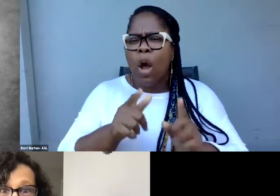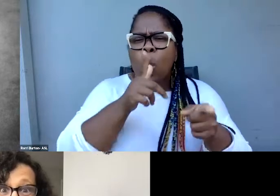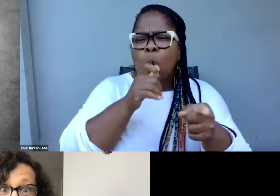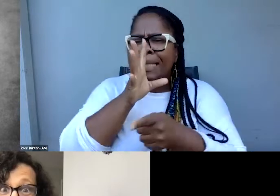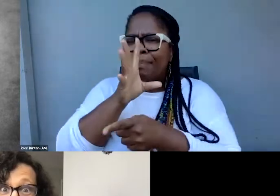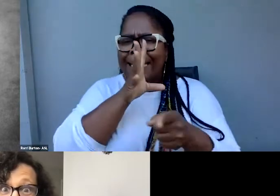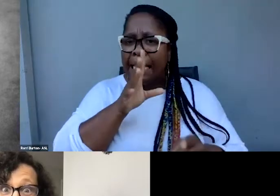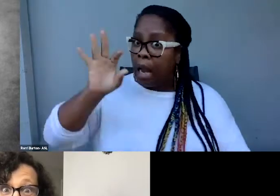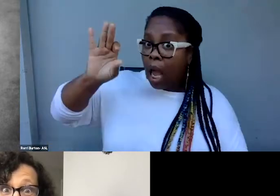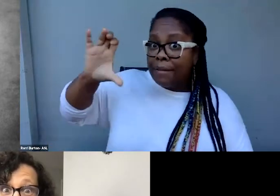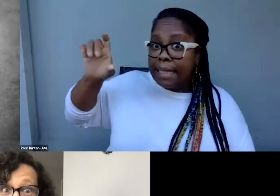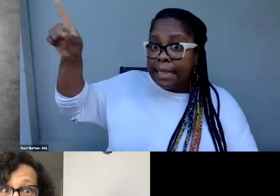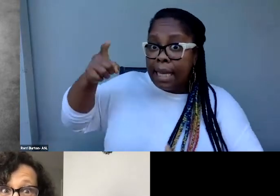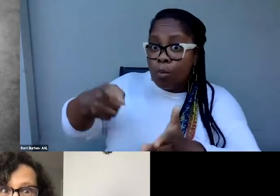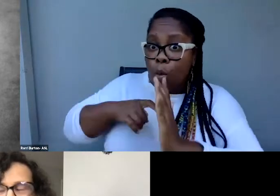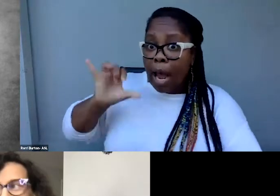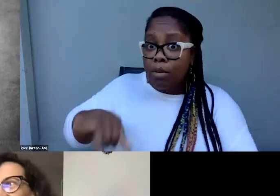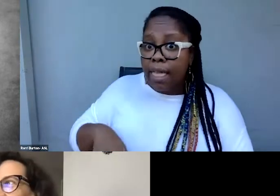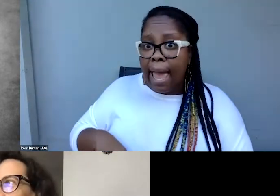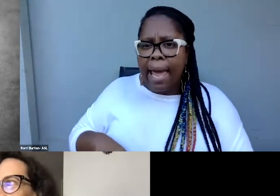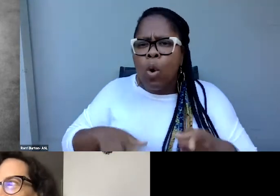So I don't know why they're not doing it.